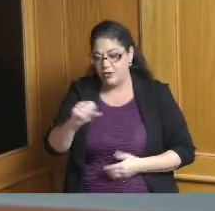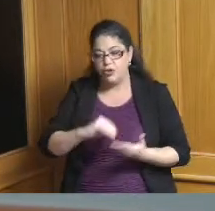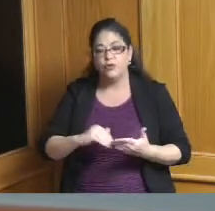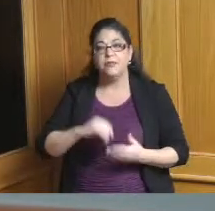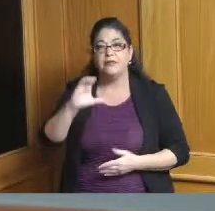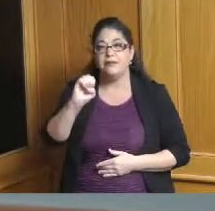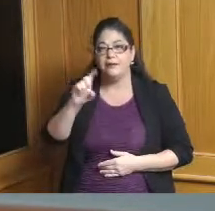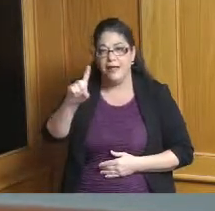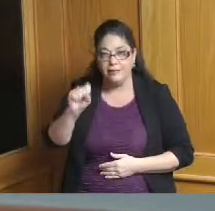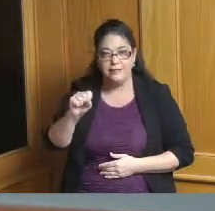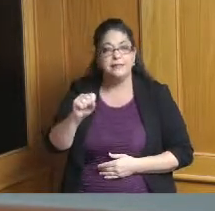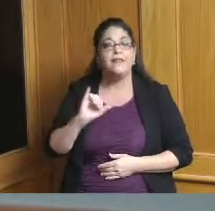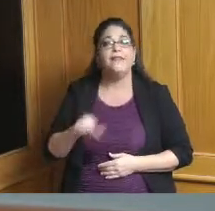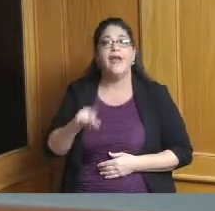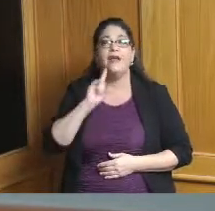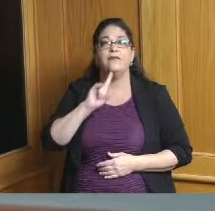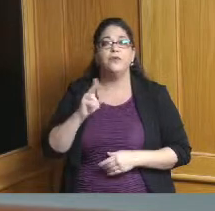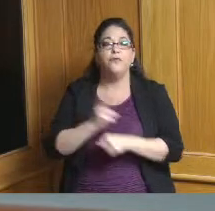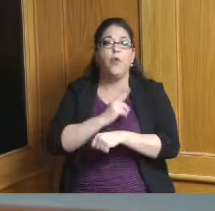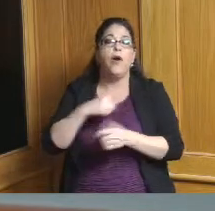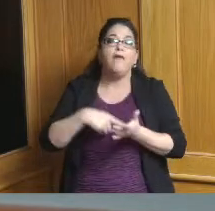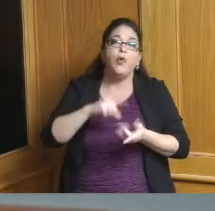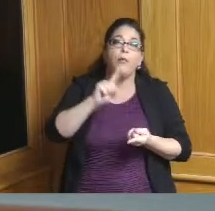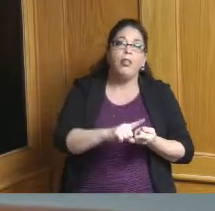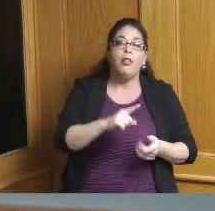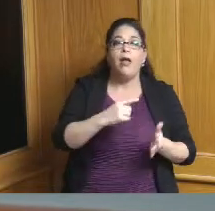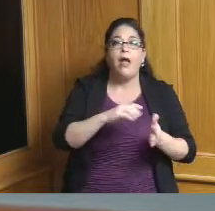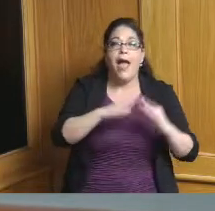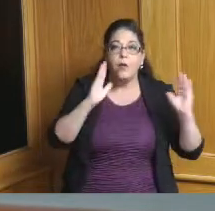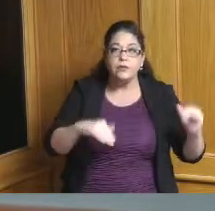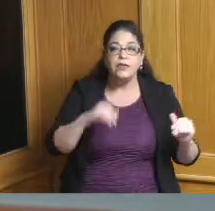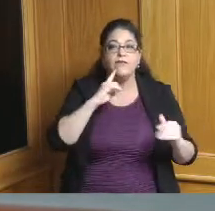transportation affordable housing that type of thing and and I will share that there's